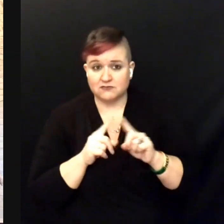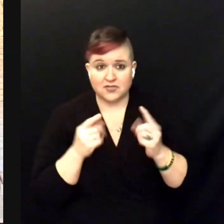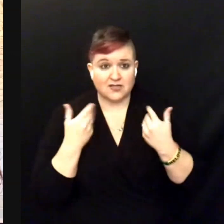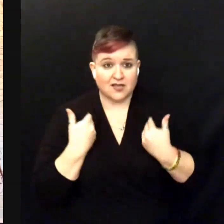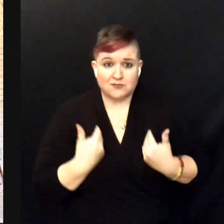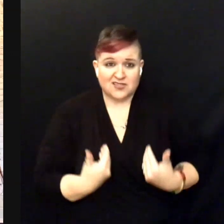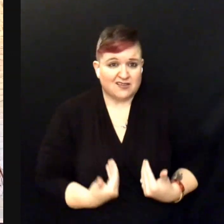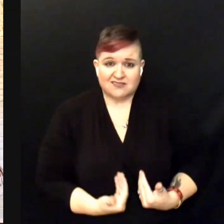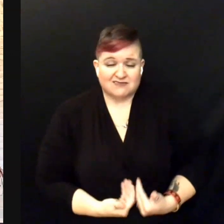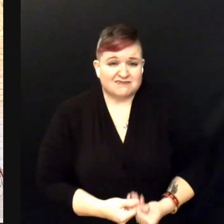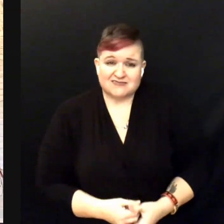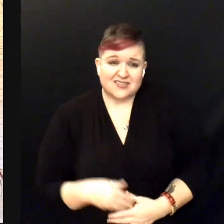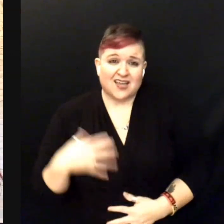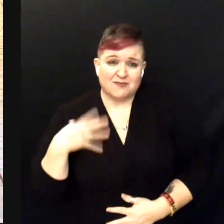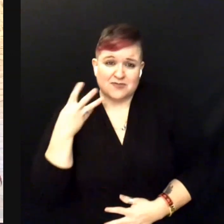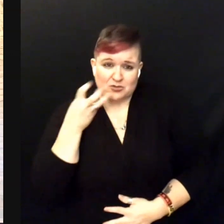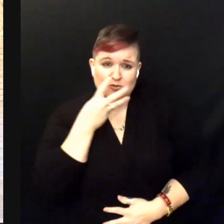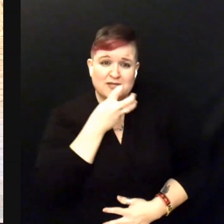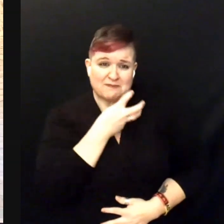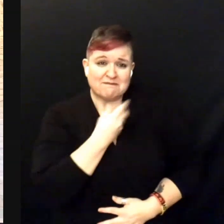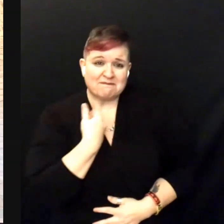But I'm a creep